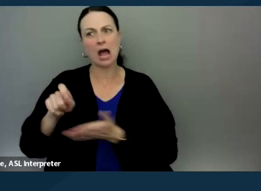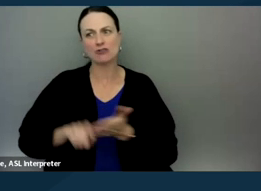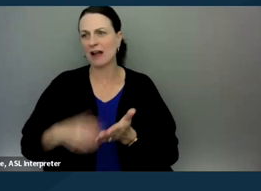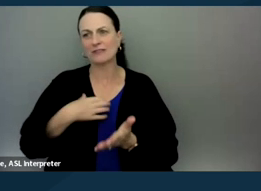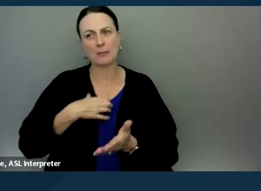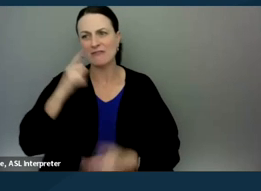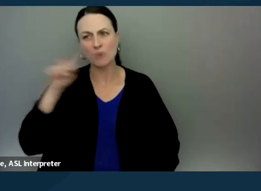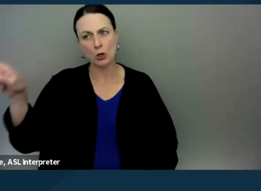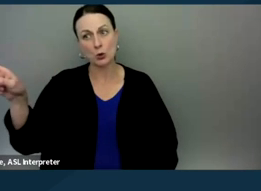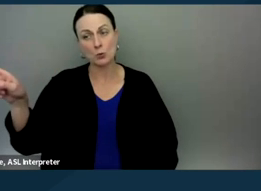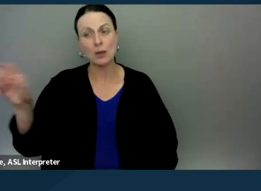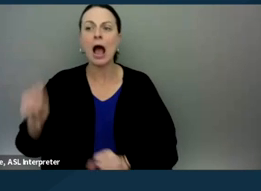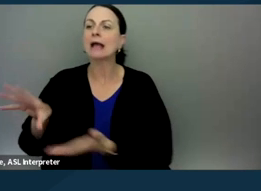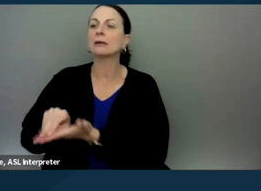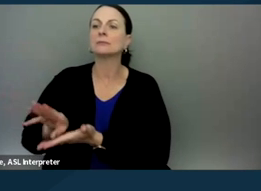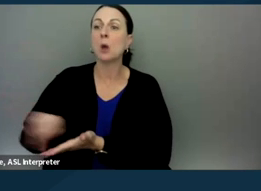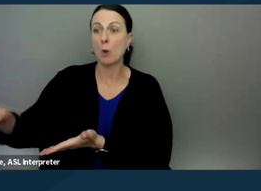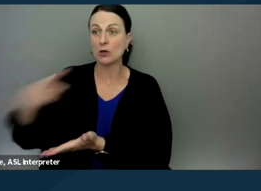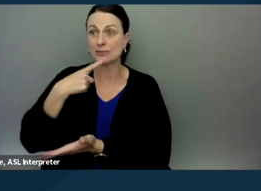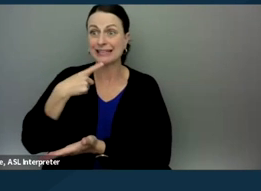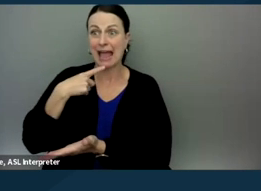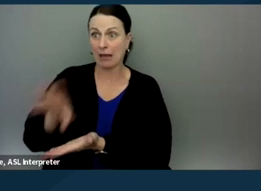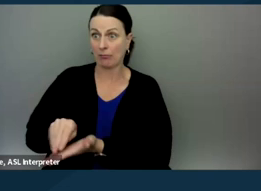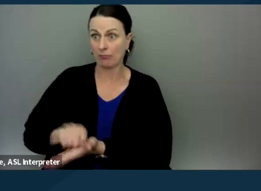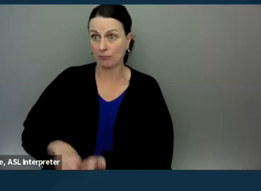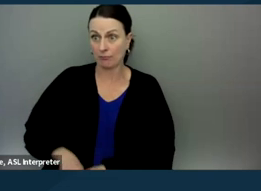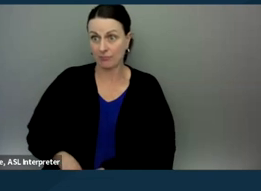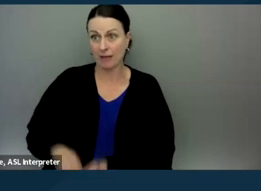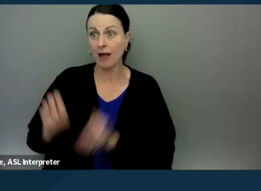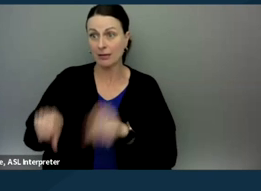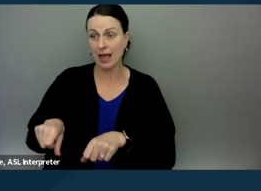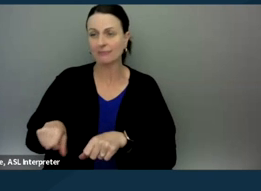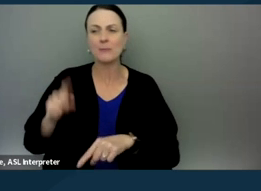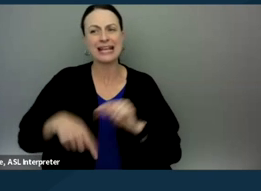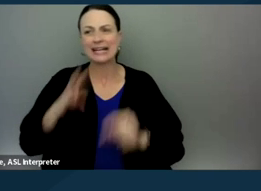You can transcribe what they have given to you. Similarly, cannot speak for the parent.